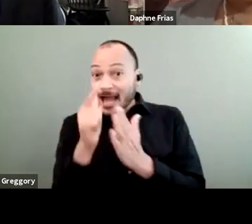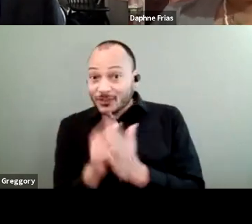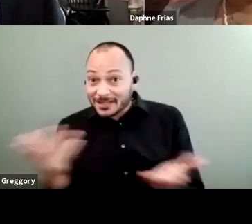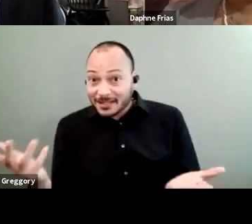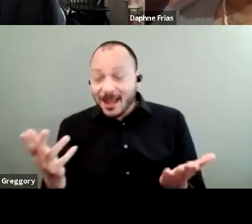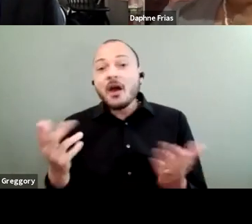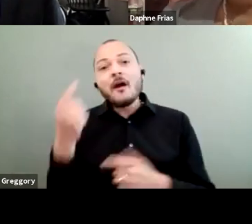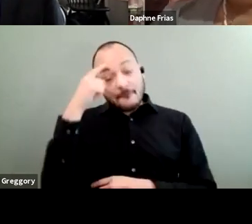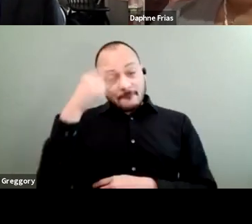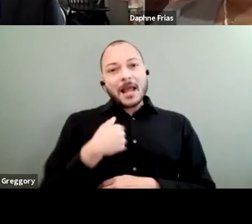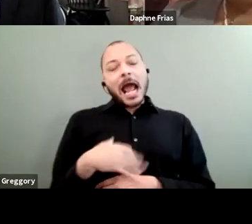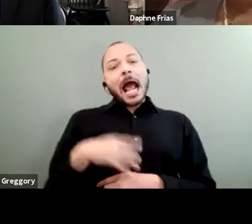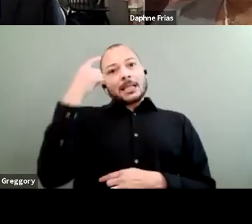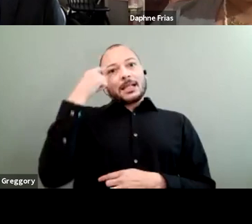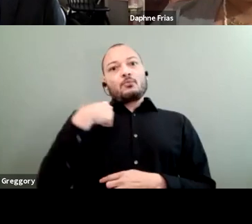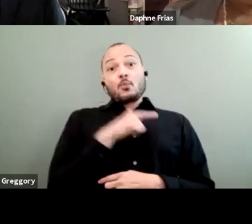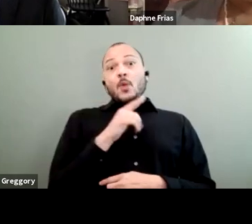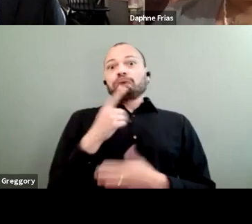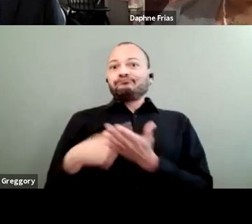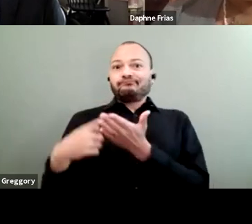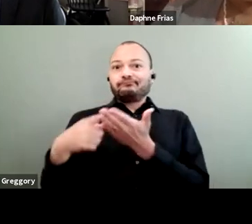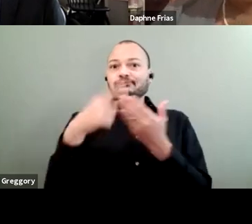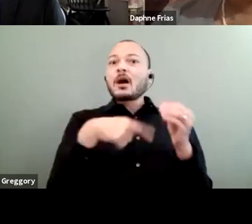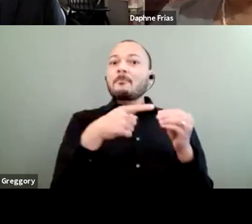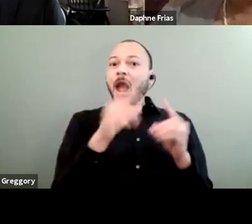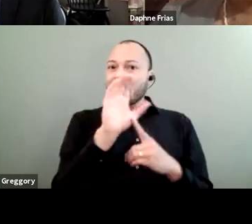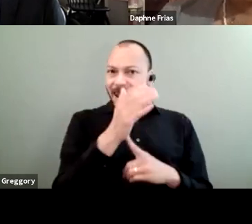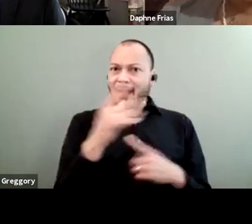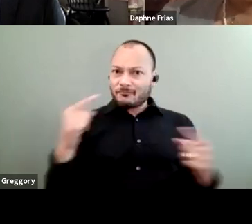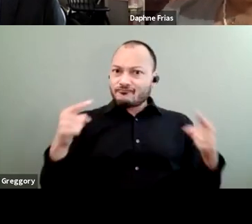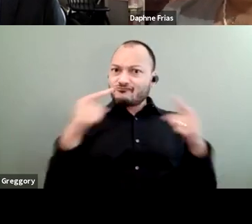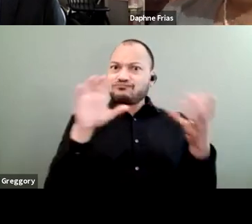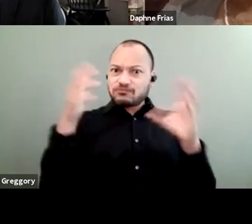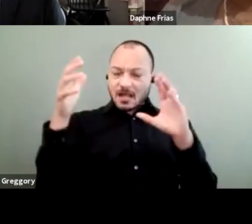when we talk about the climate crisis, yes, it's something that everyone experiences,